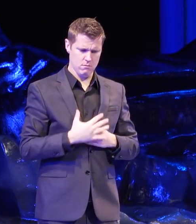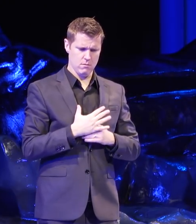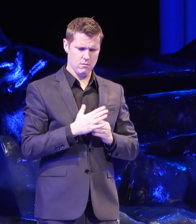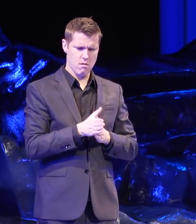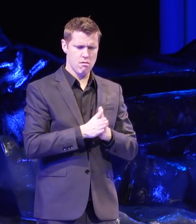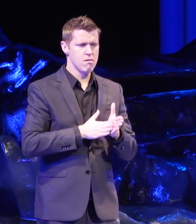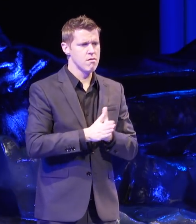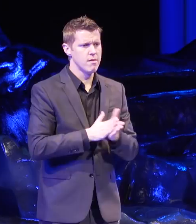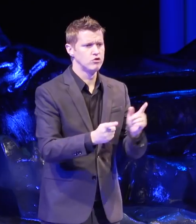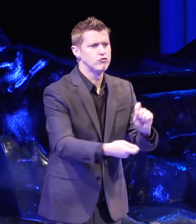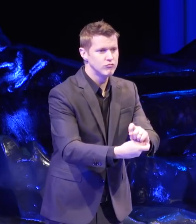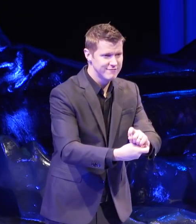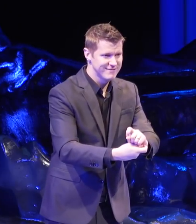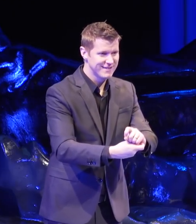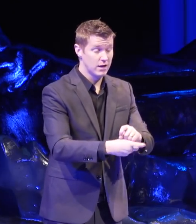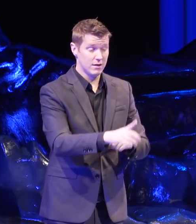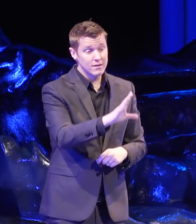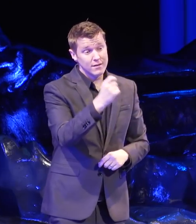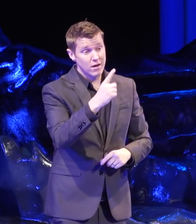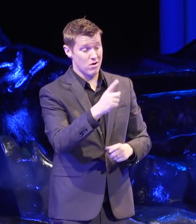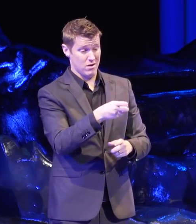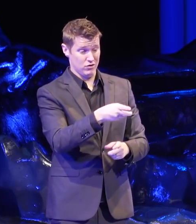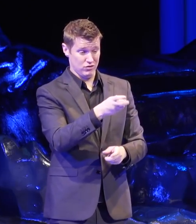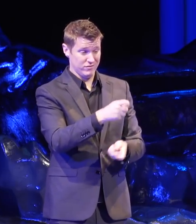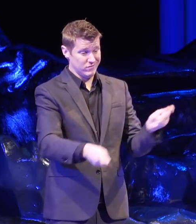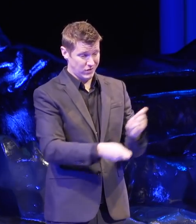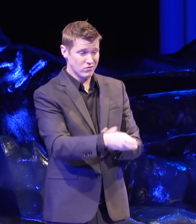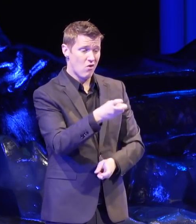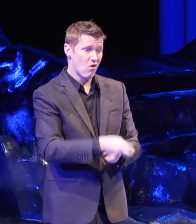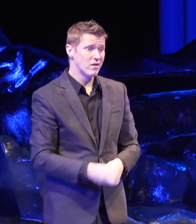Real change is hard and it usually takes a long time.